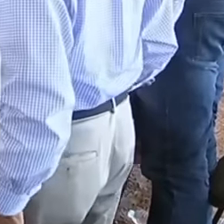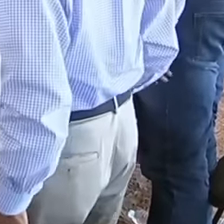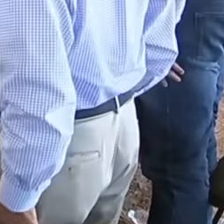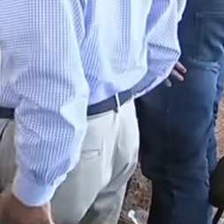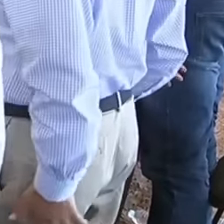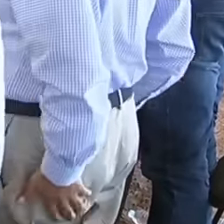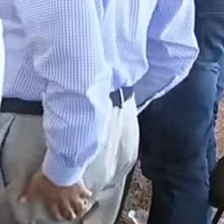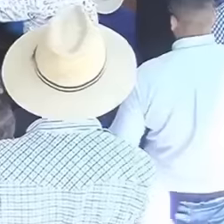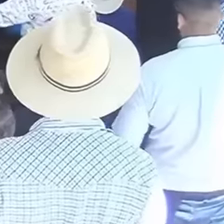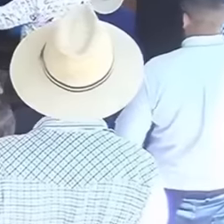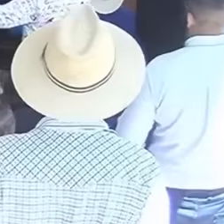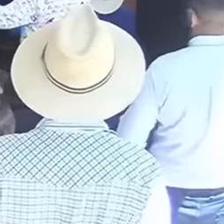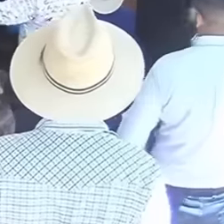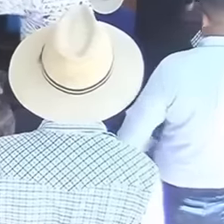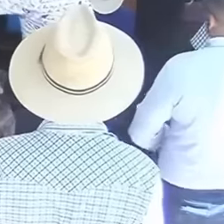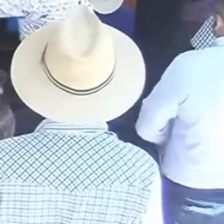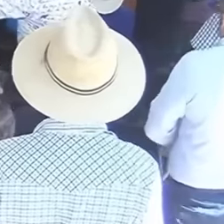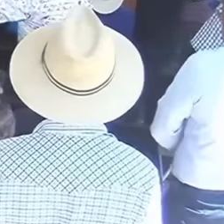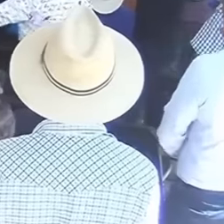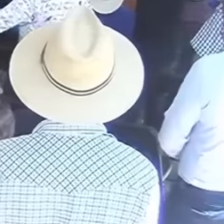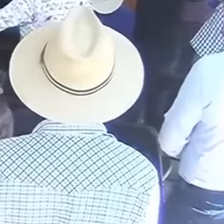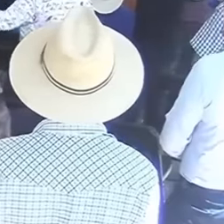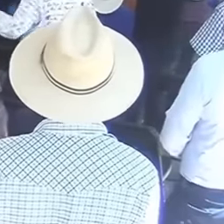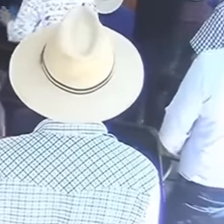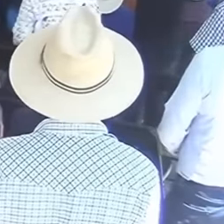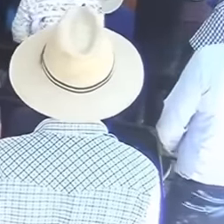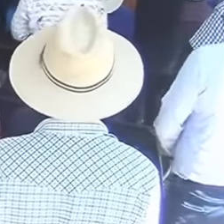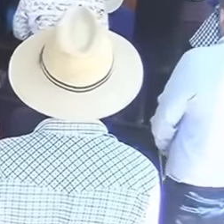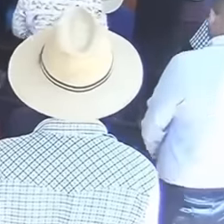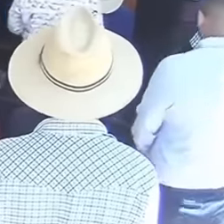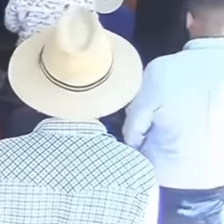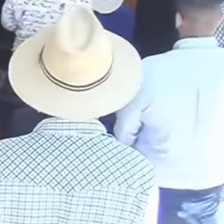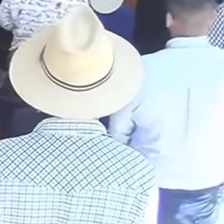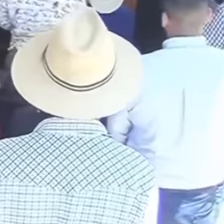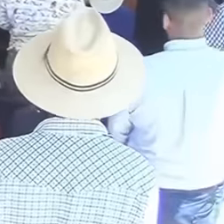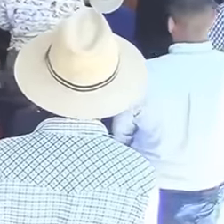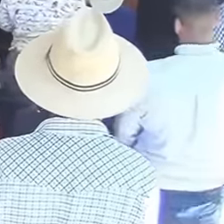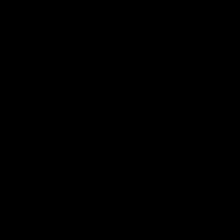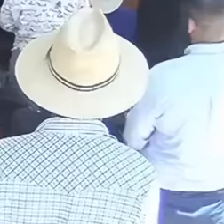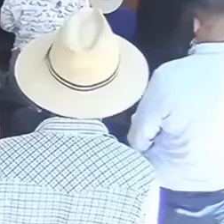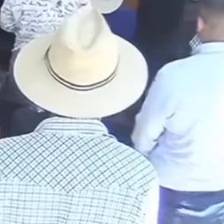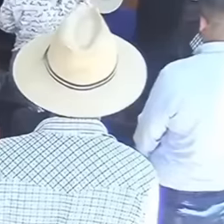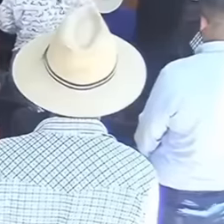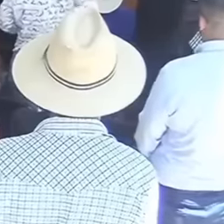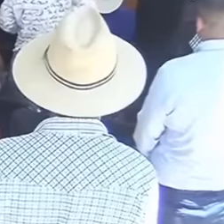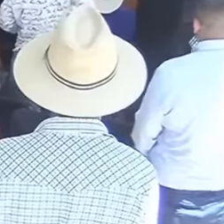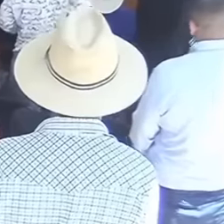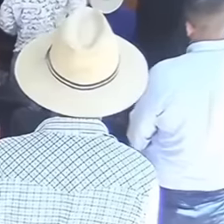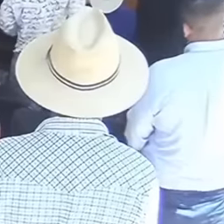let us now listen to the message of the virtual president elected of the United Mexican States Dr.